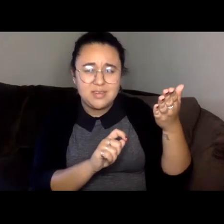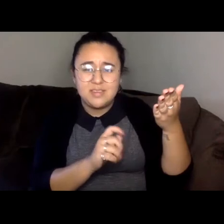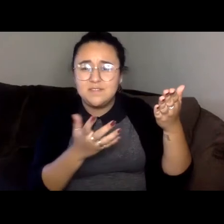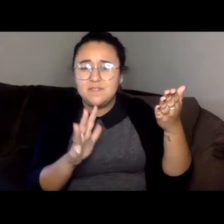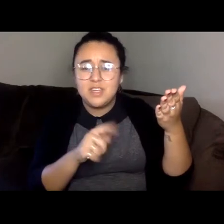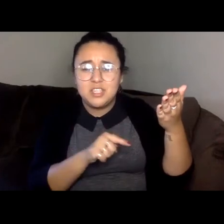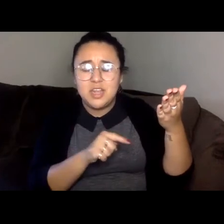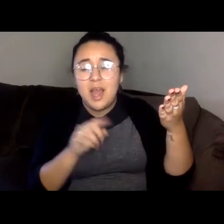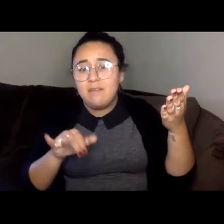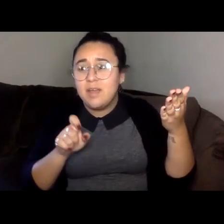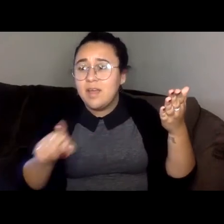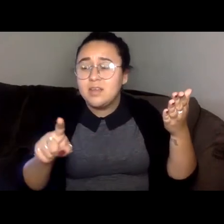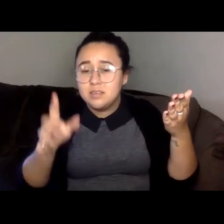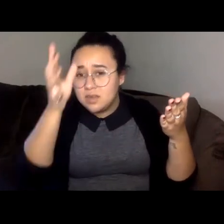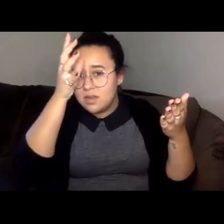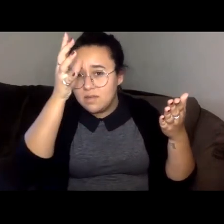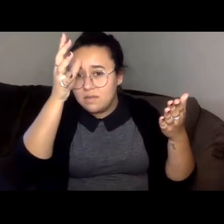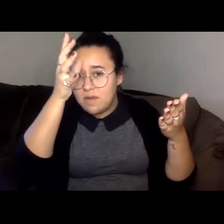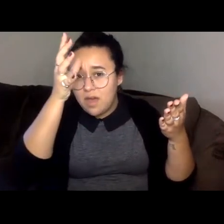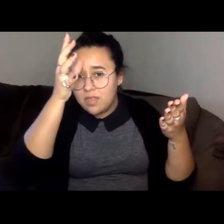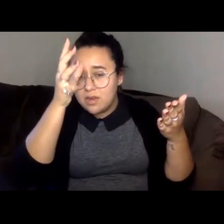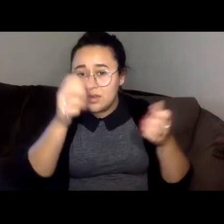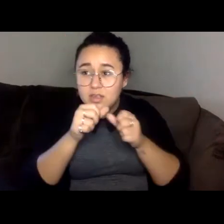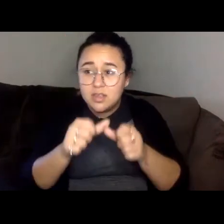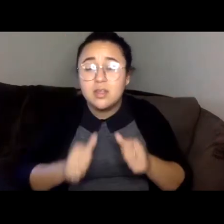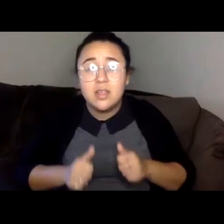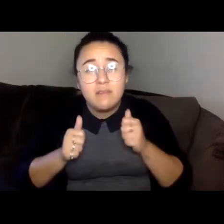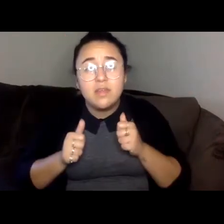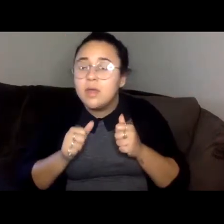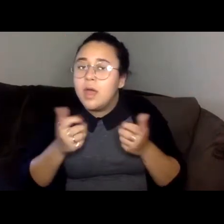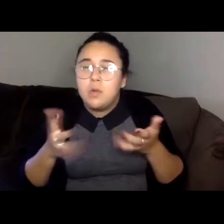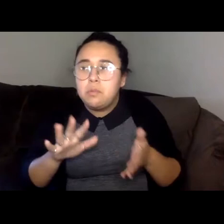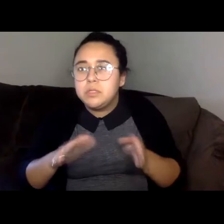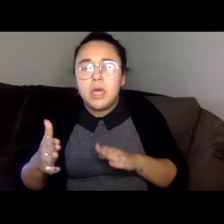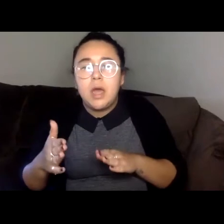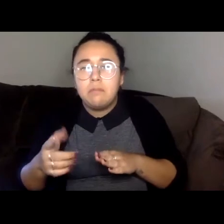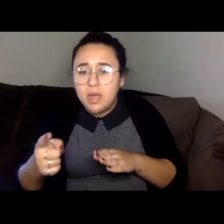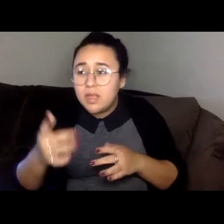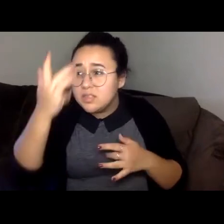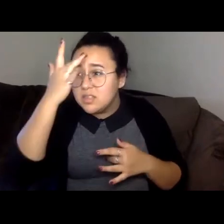I don't wish to speed his decline but it's unbelievable that he fell ill just after you arrived.